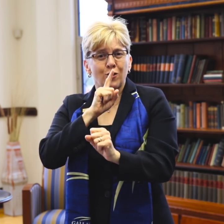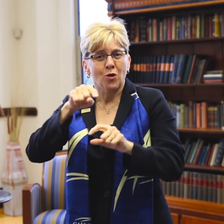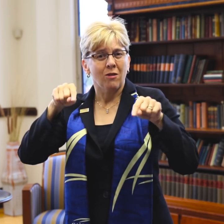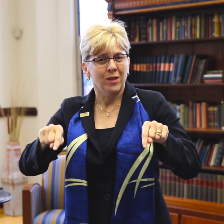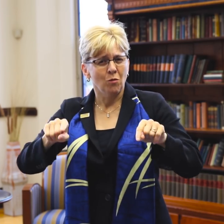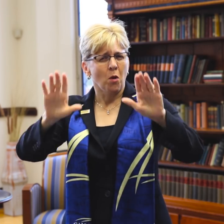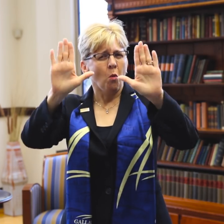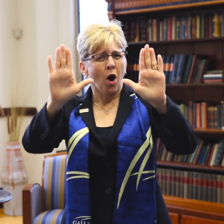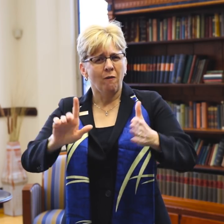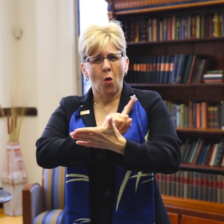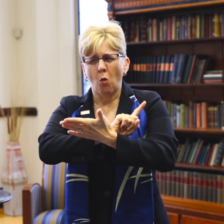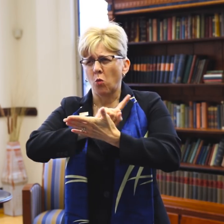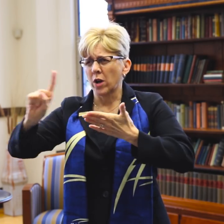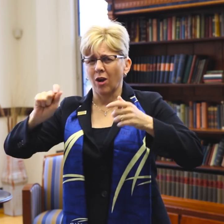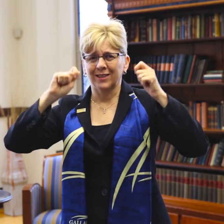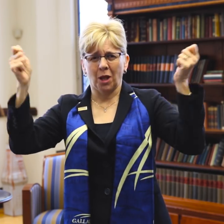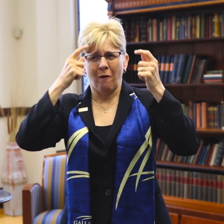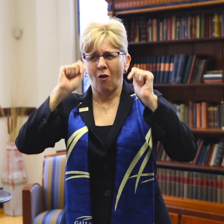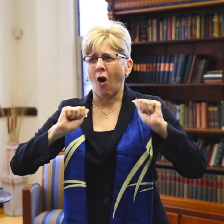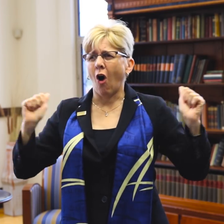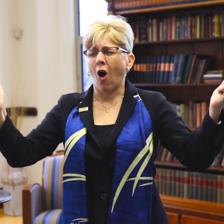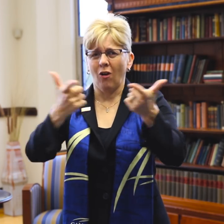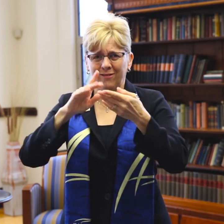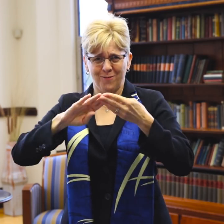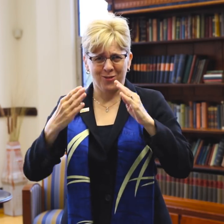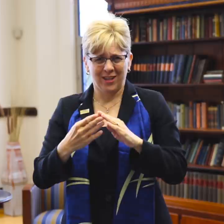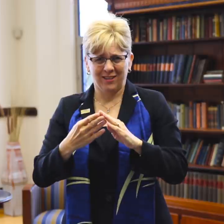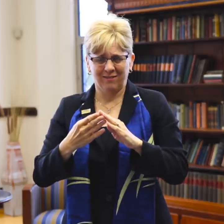a wonderful, week-long celebration for the whole community.